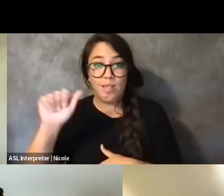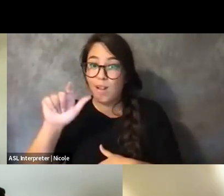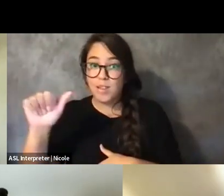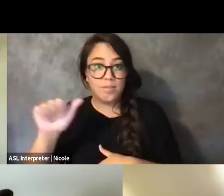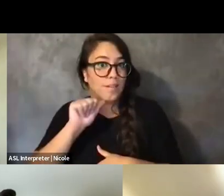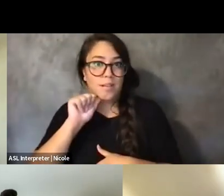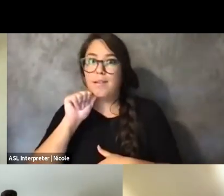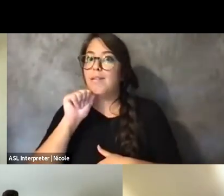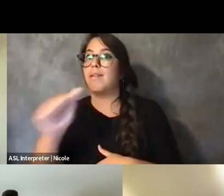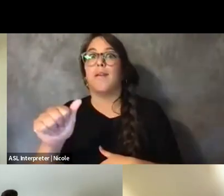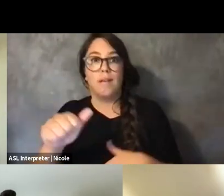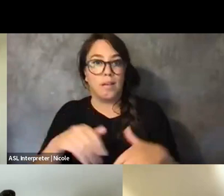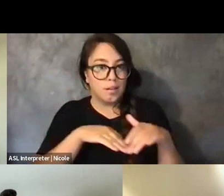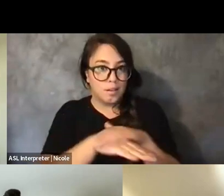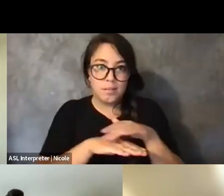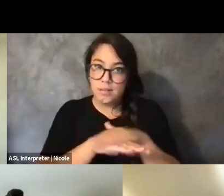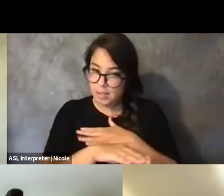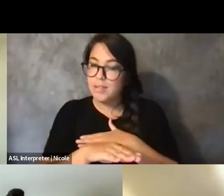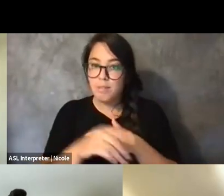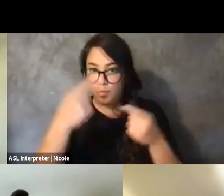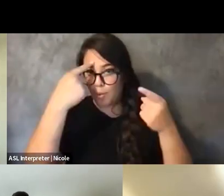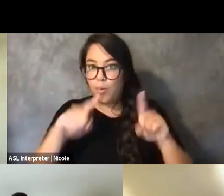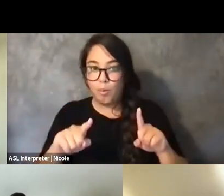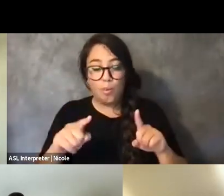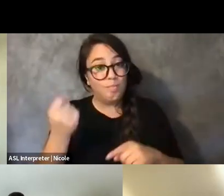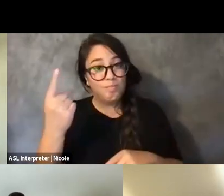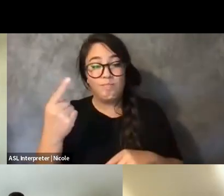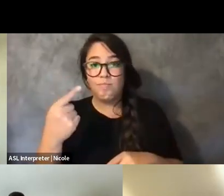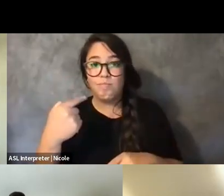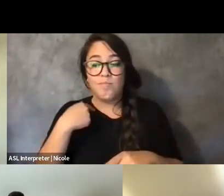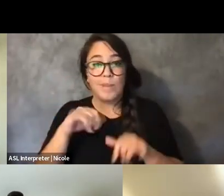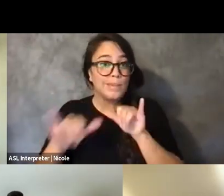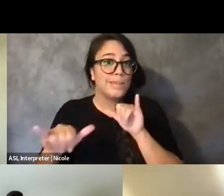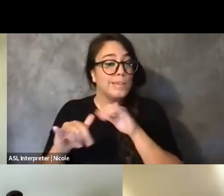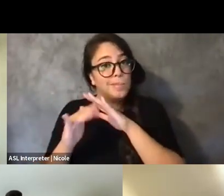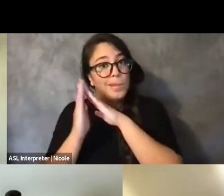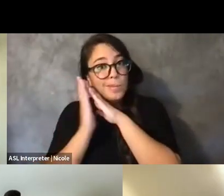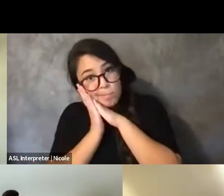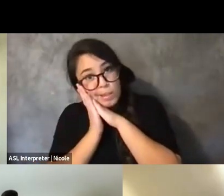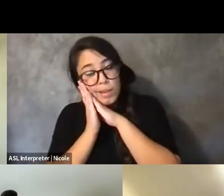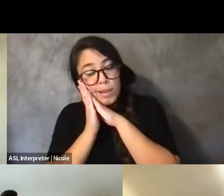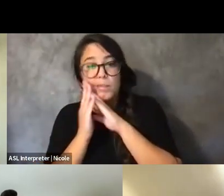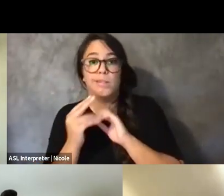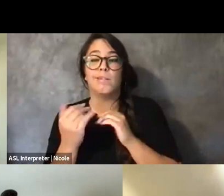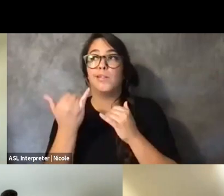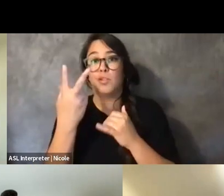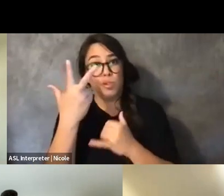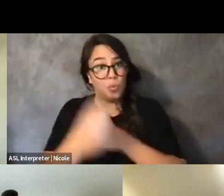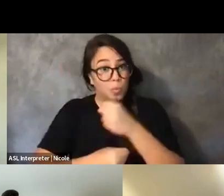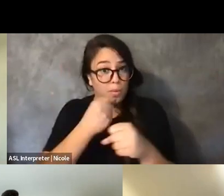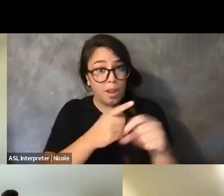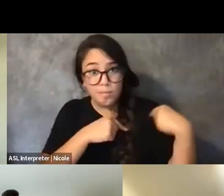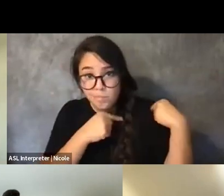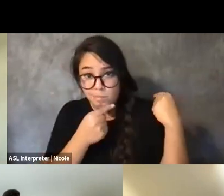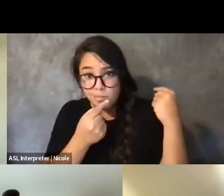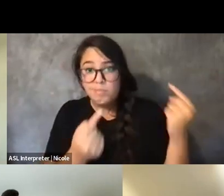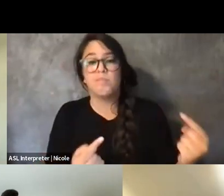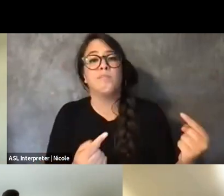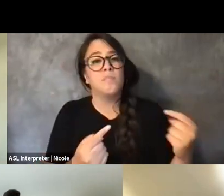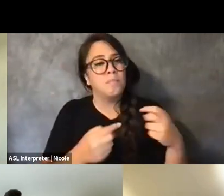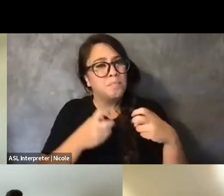I've been bedbound for three years and it's hard to feel heard.